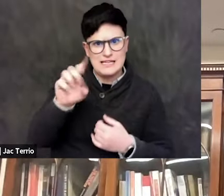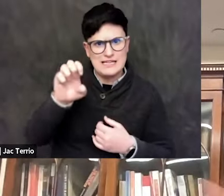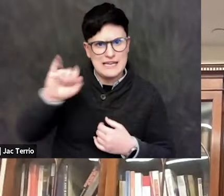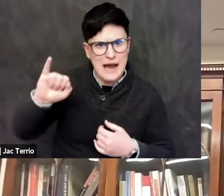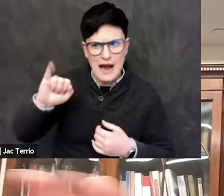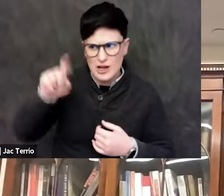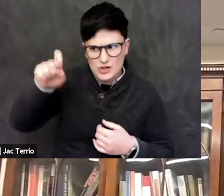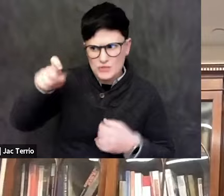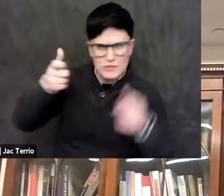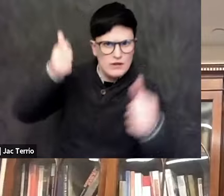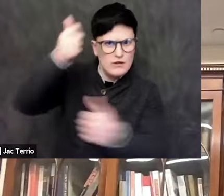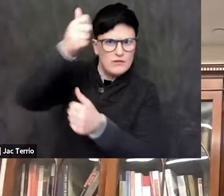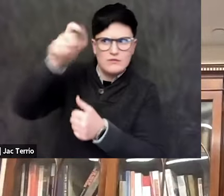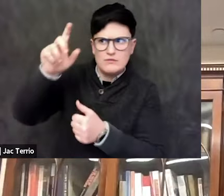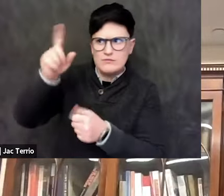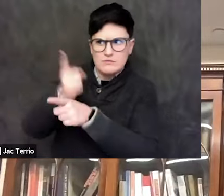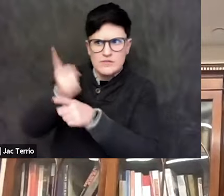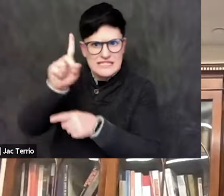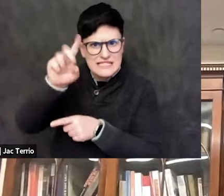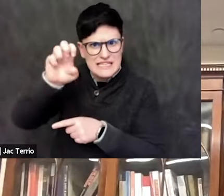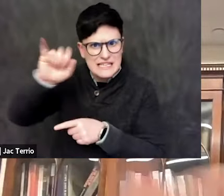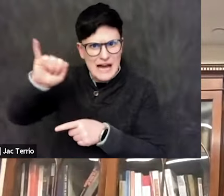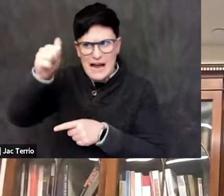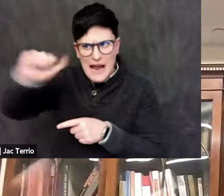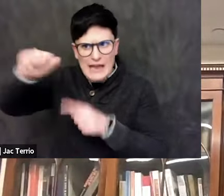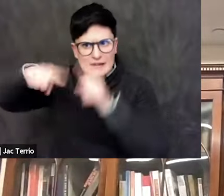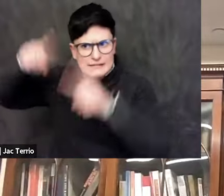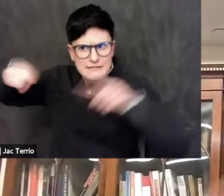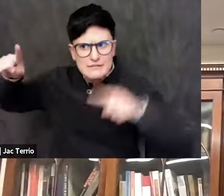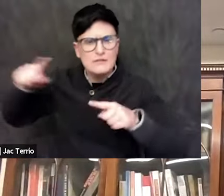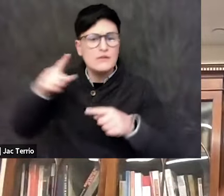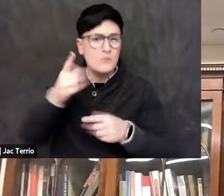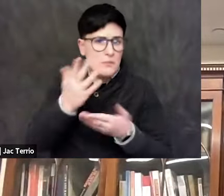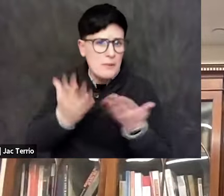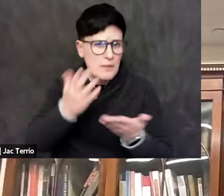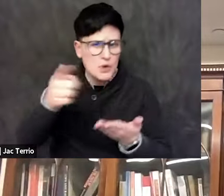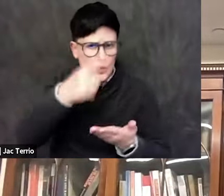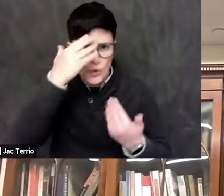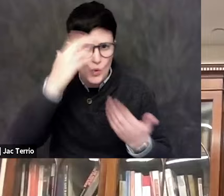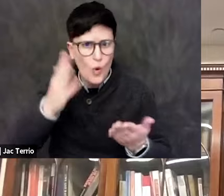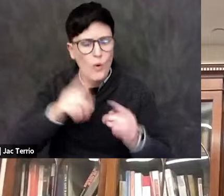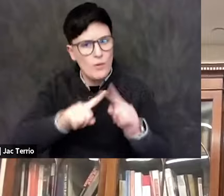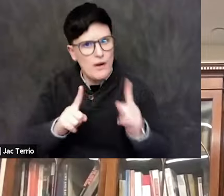So as everyone... Maybe people who aren't part of universities don't know that there is... You know, there is a whole DEI